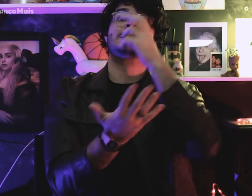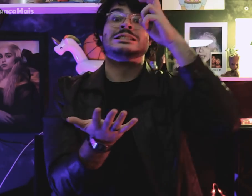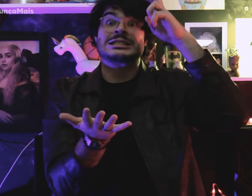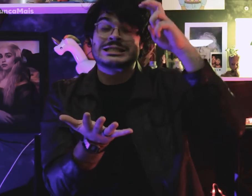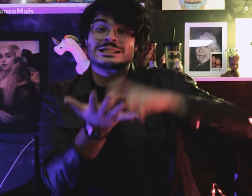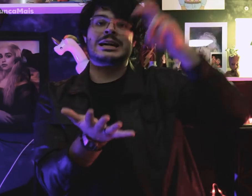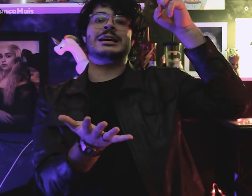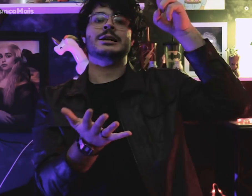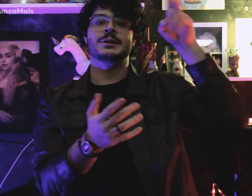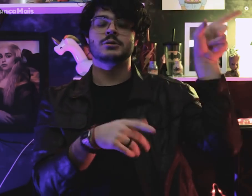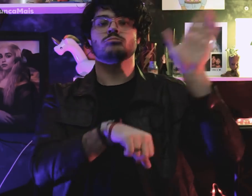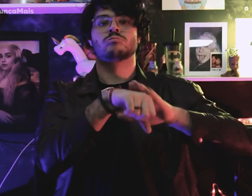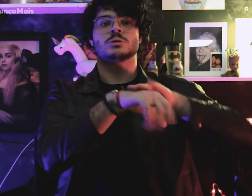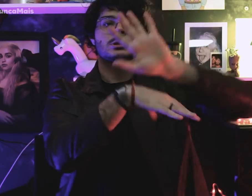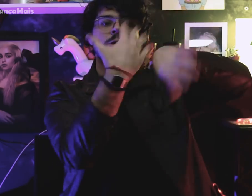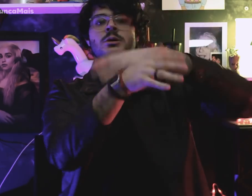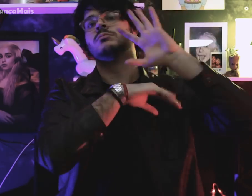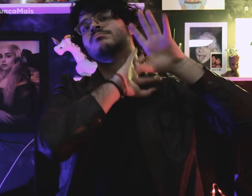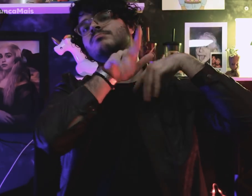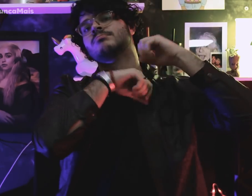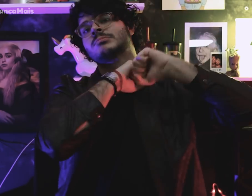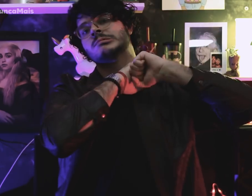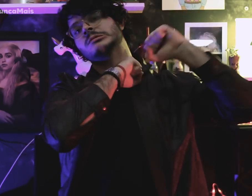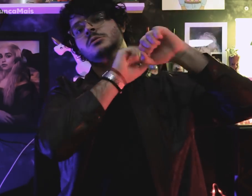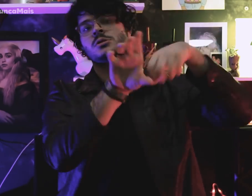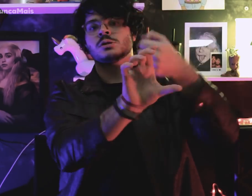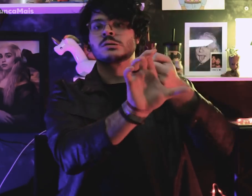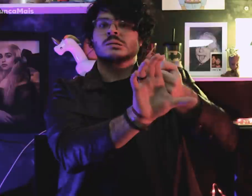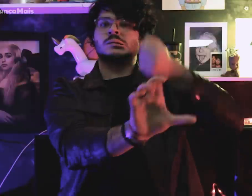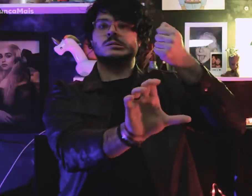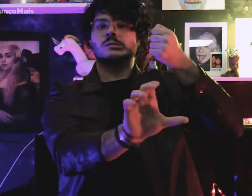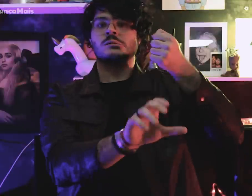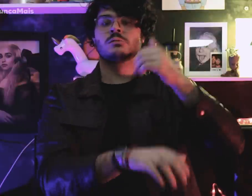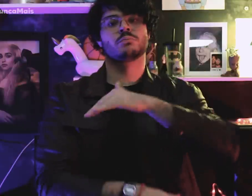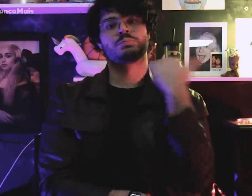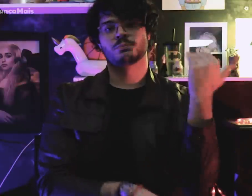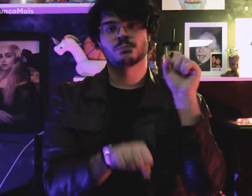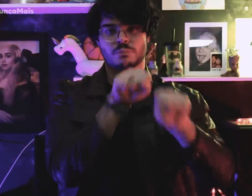e assassinado pela manhã.